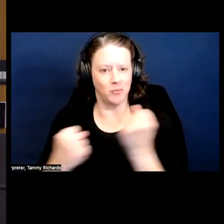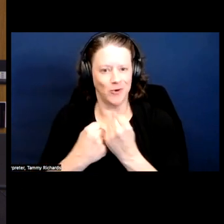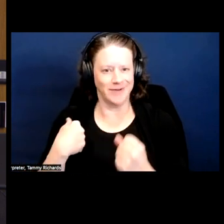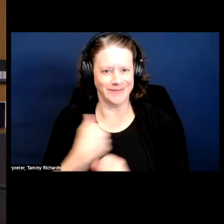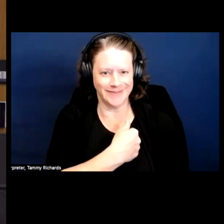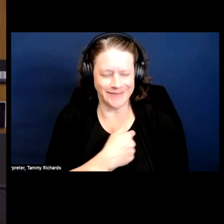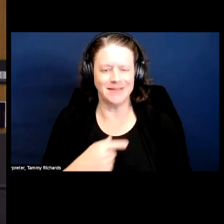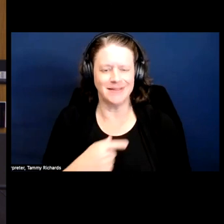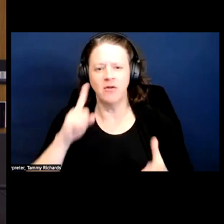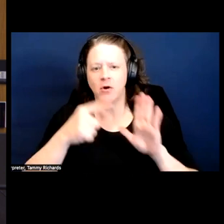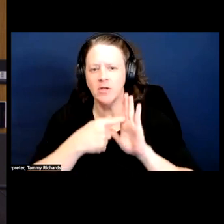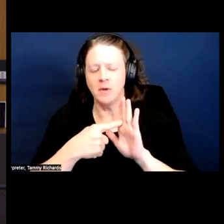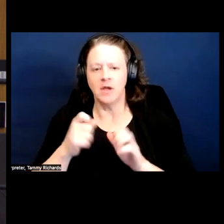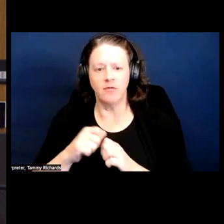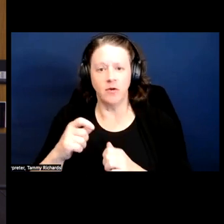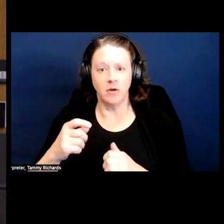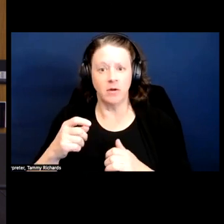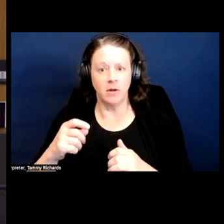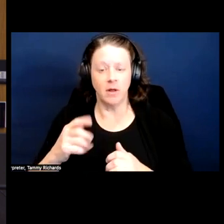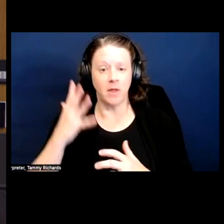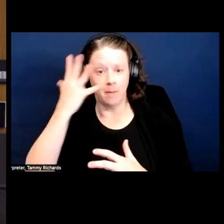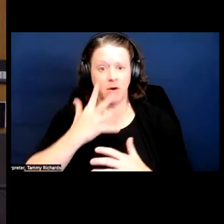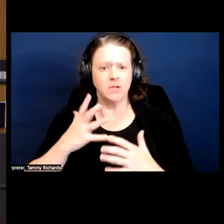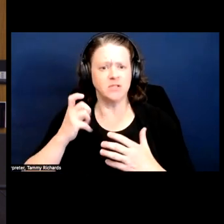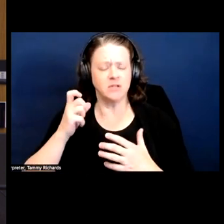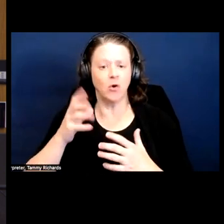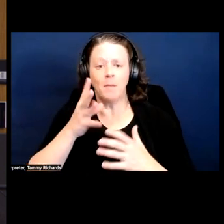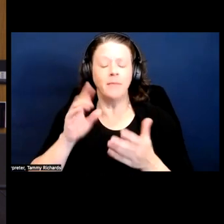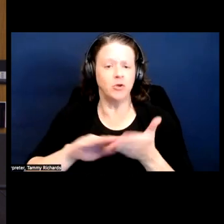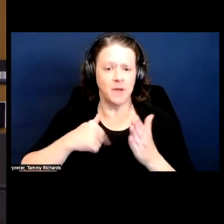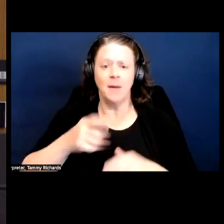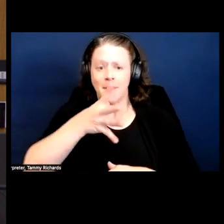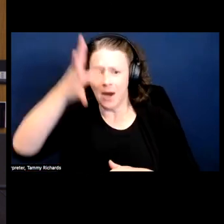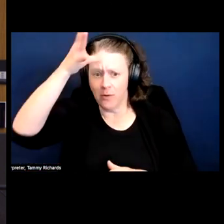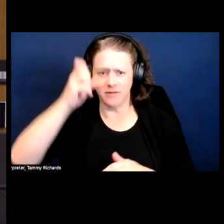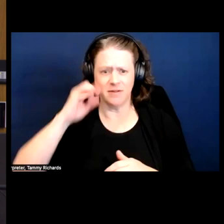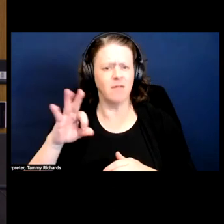example, you know, parents of a disabled child is trying to figure some things out and using